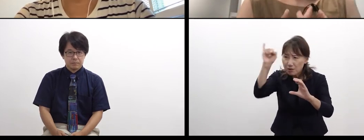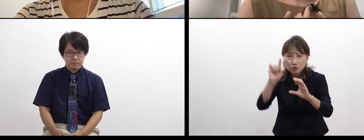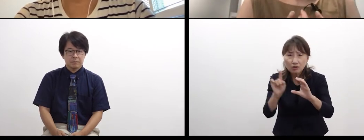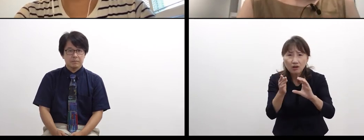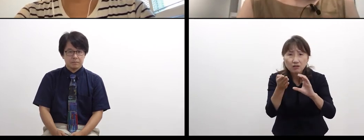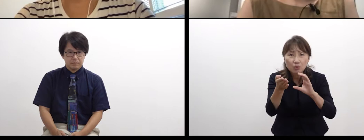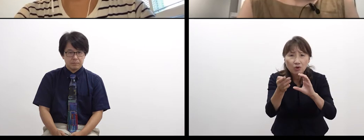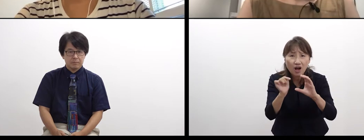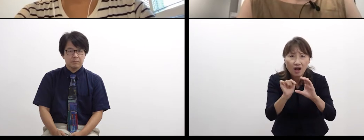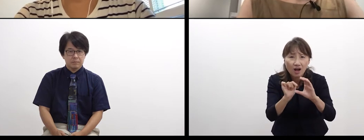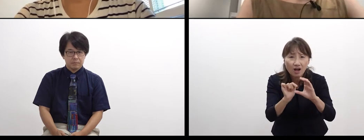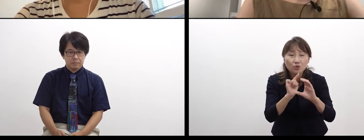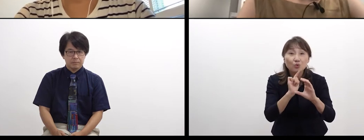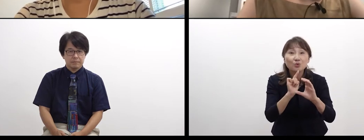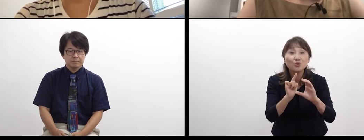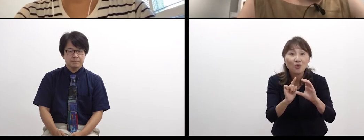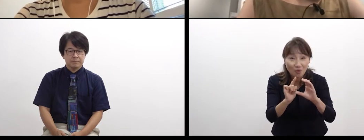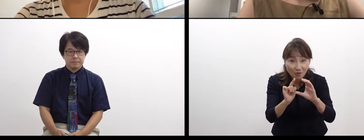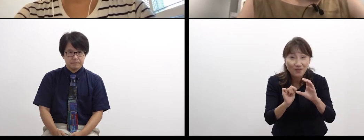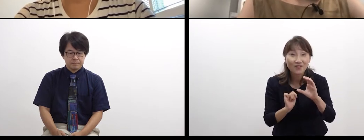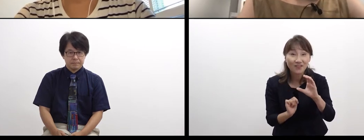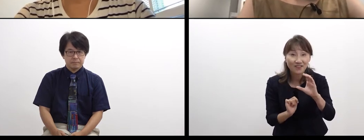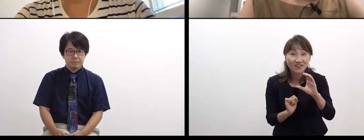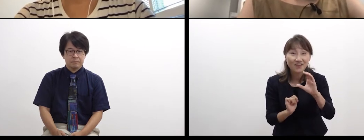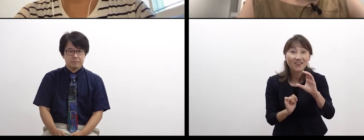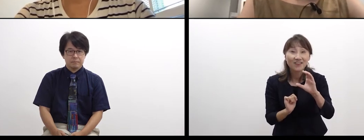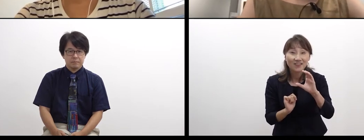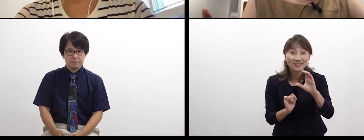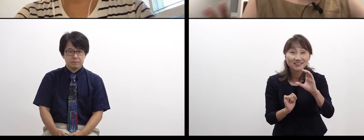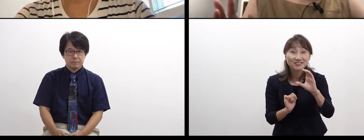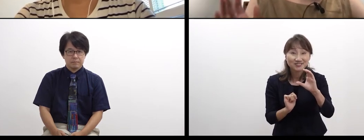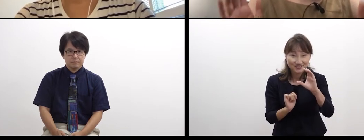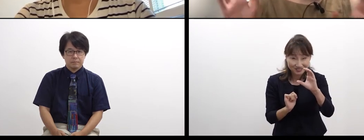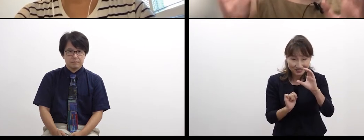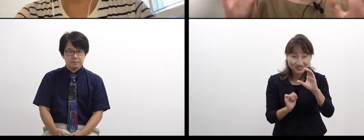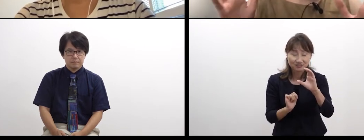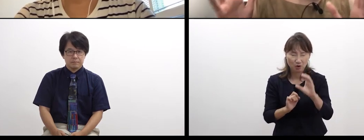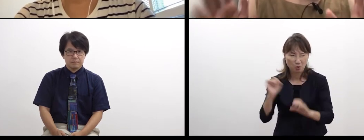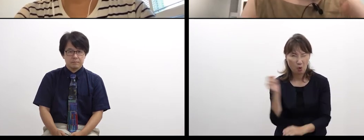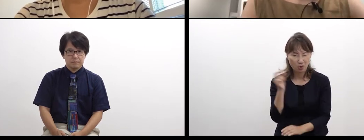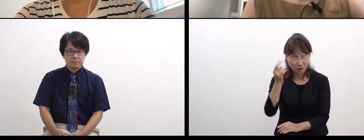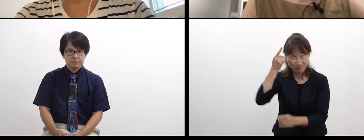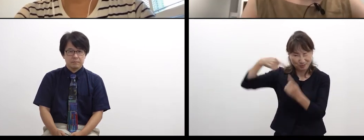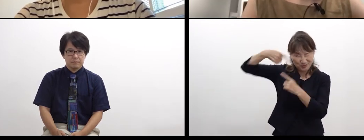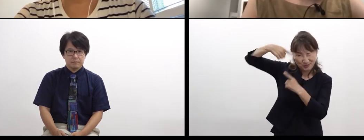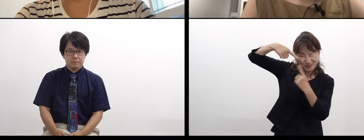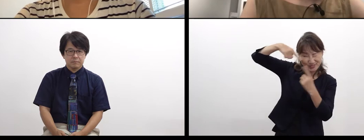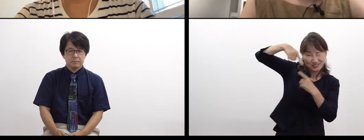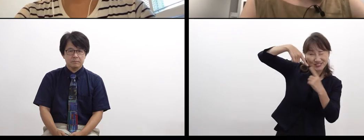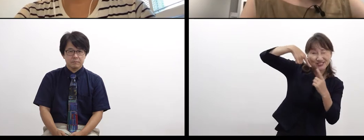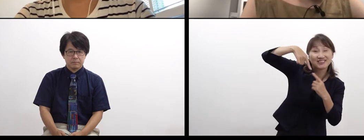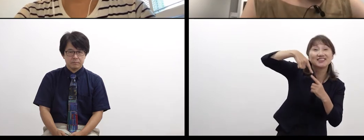We are doing that kind of stuff under fast processing in our brain